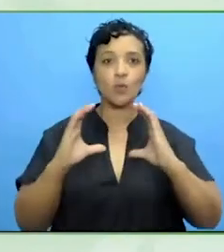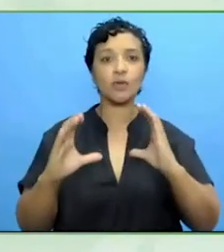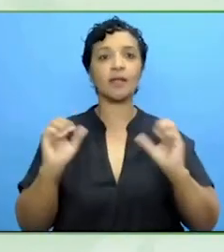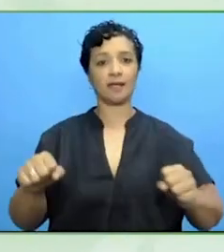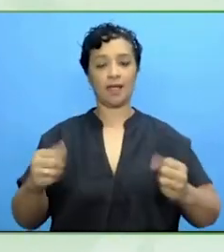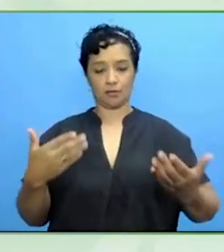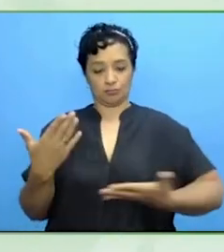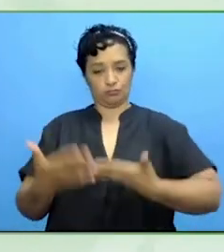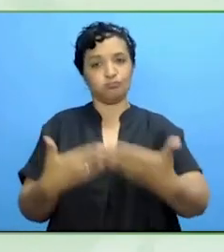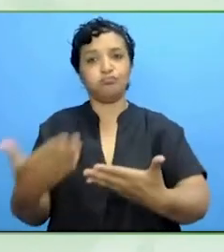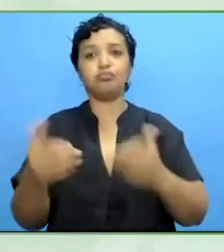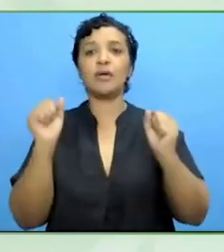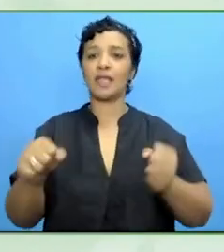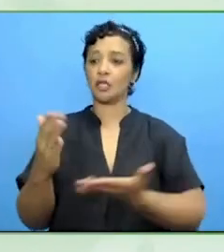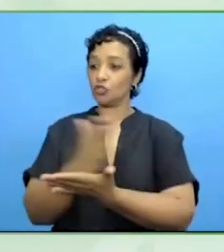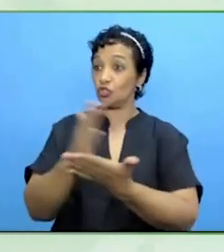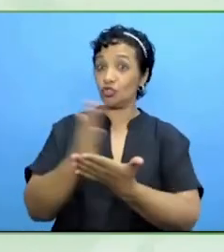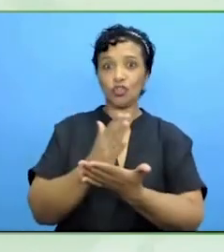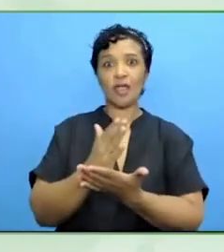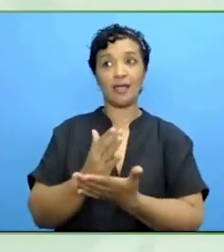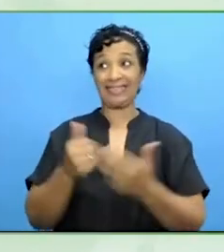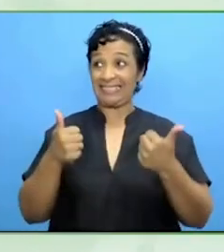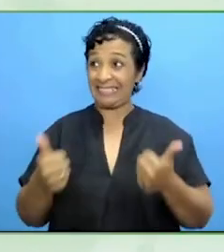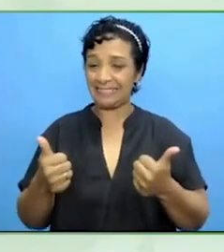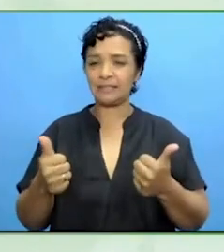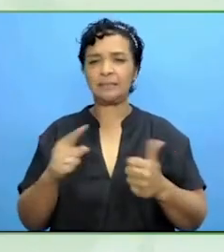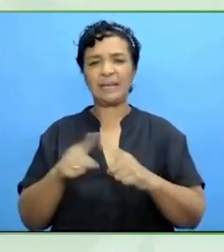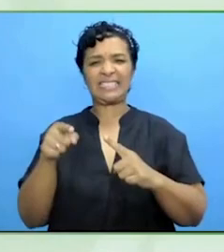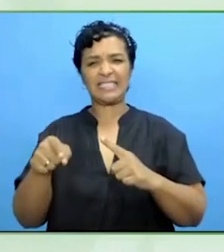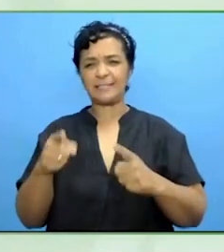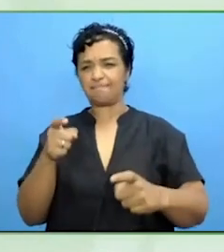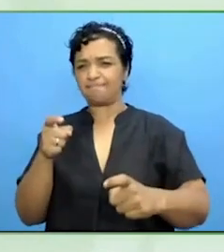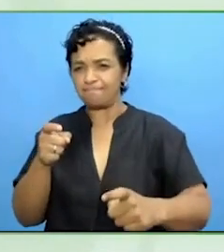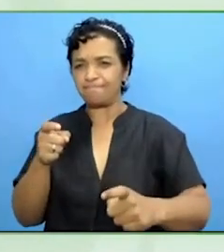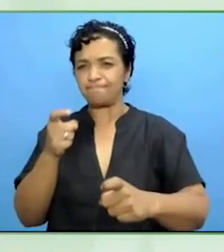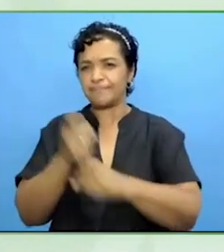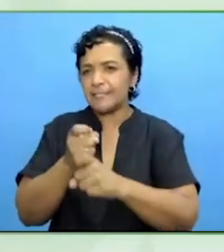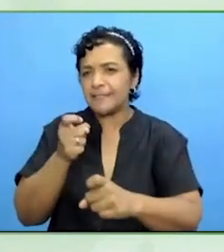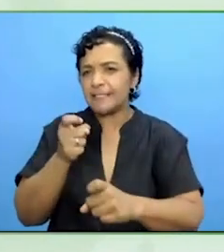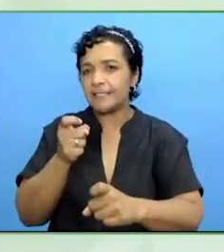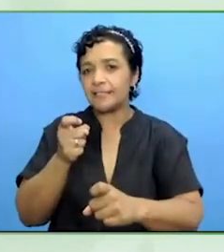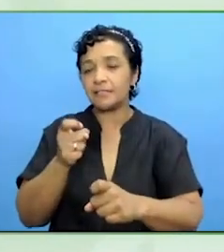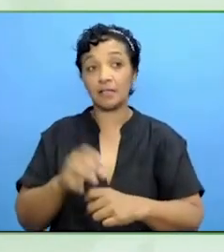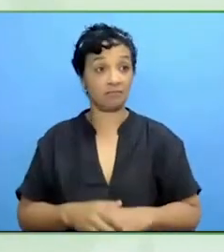It is difficult. So, you have been in the work of collaborations all of your life.